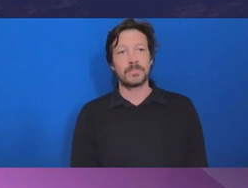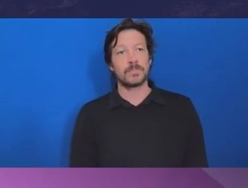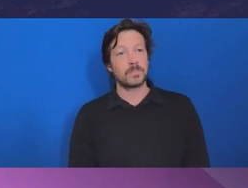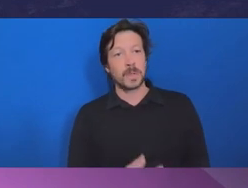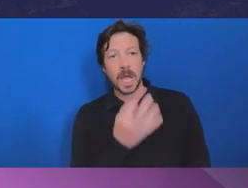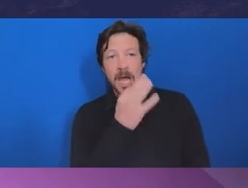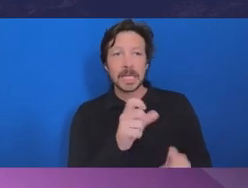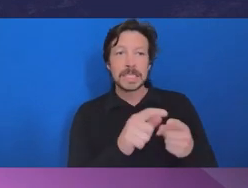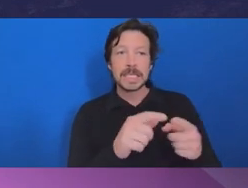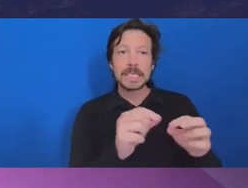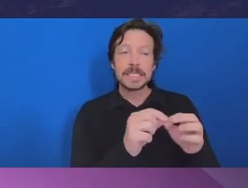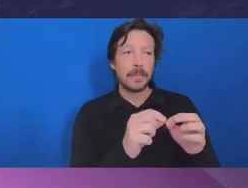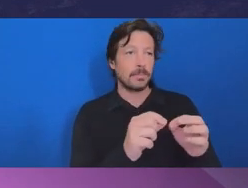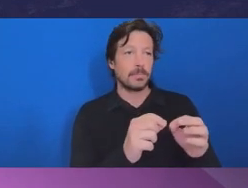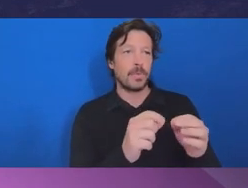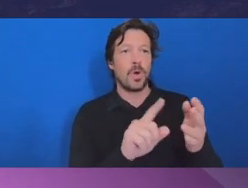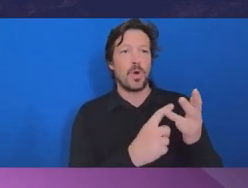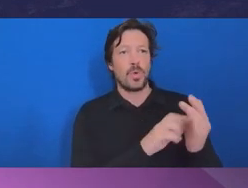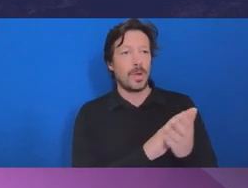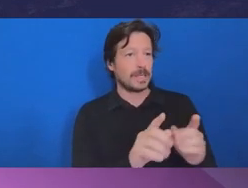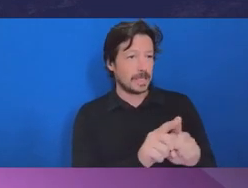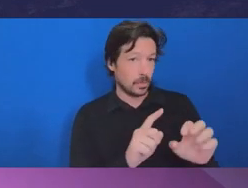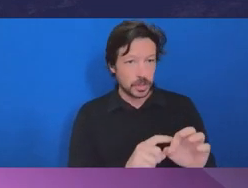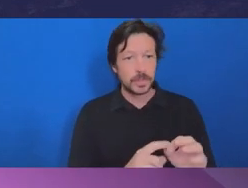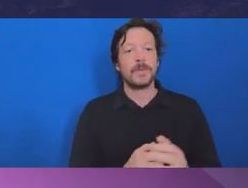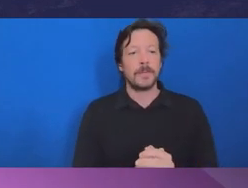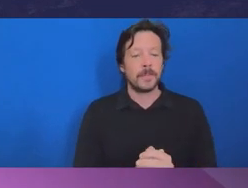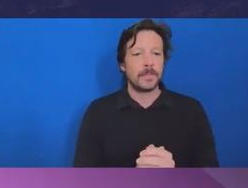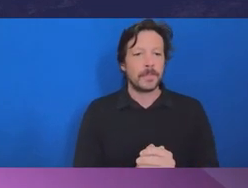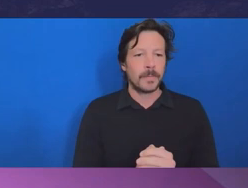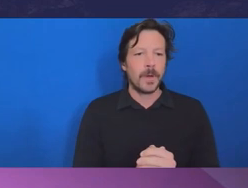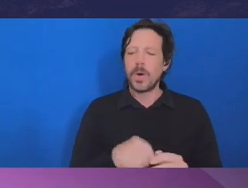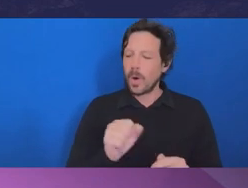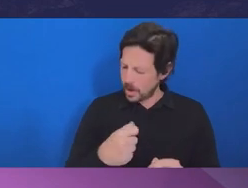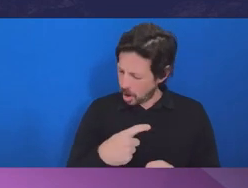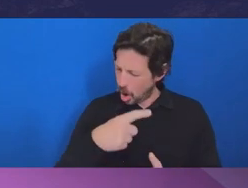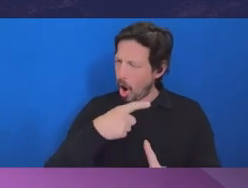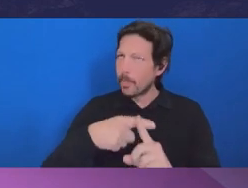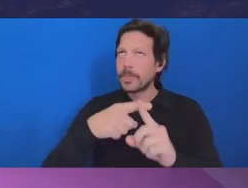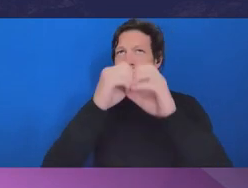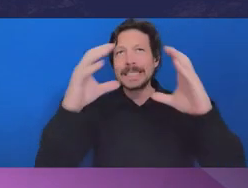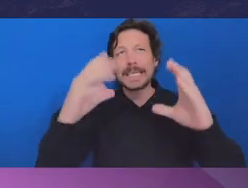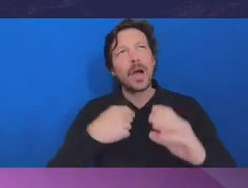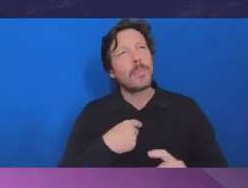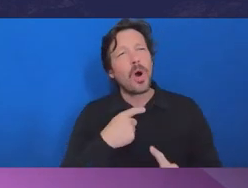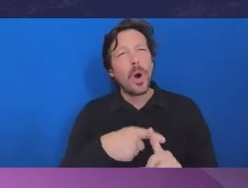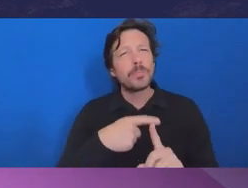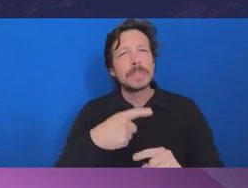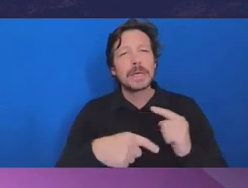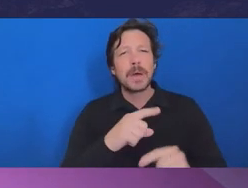we did get some advance notice of questions that I've seen that what was I optimistic about? I really actually struggled with it I will confess to this small audience,